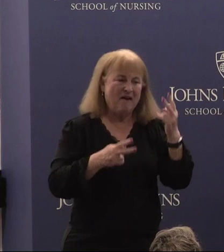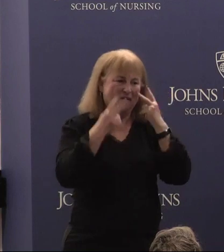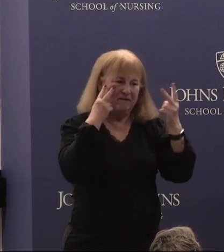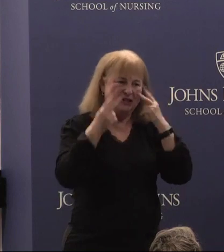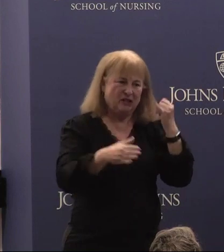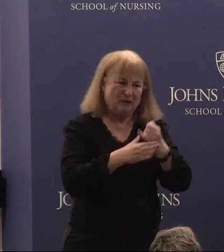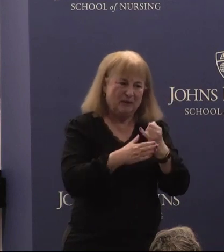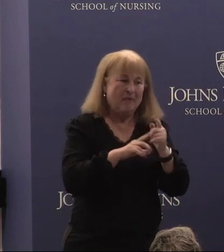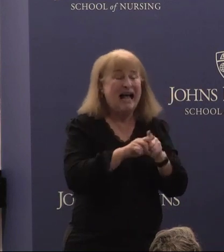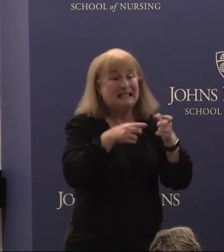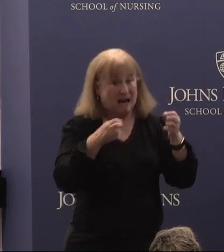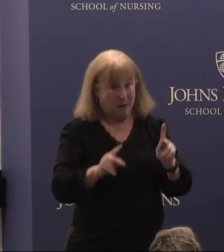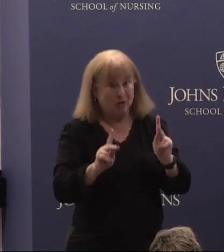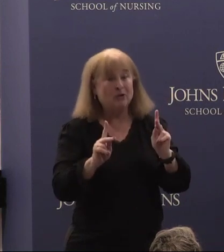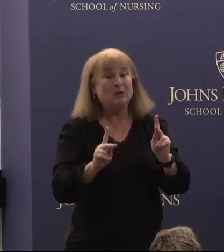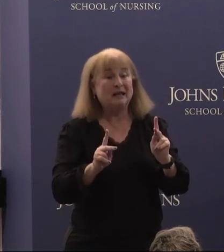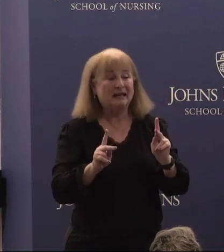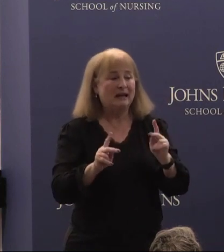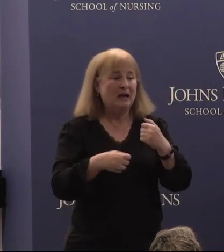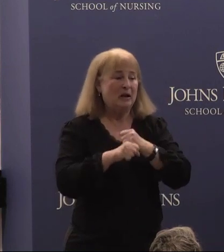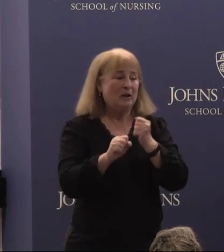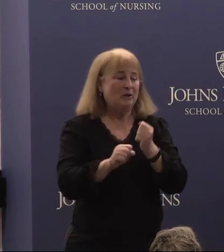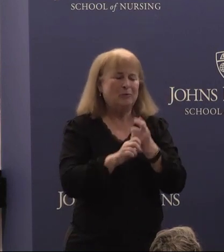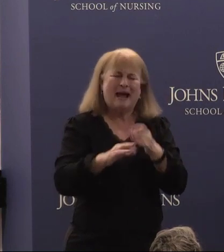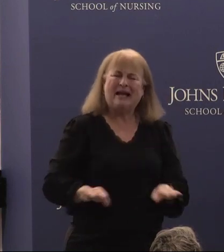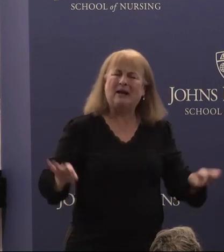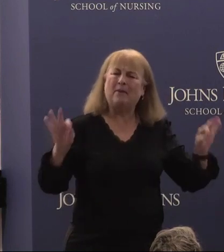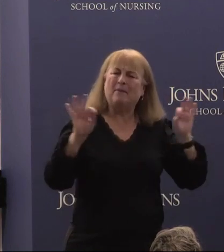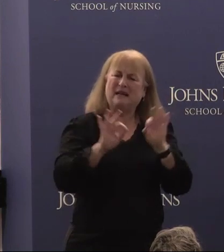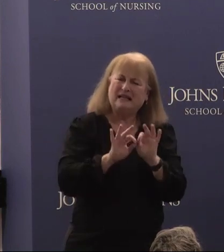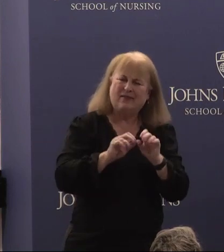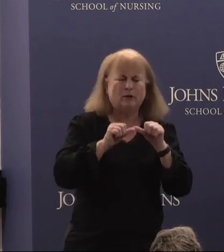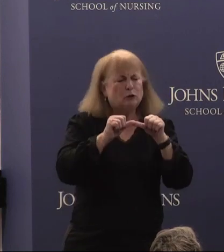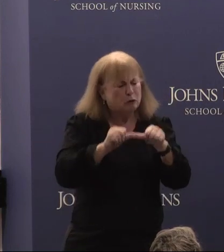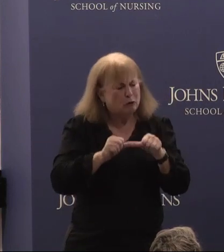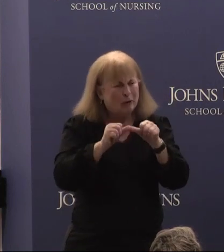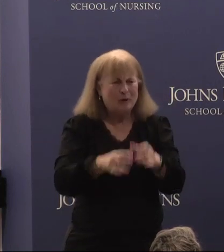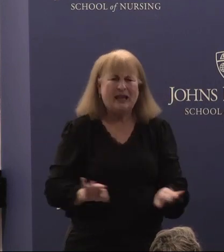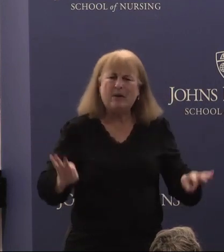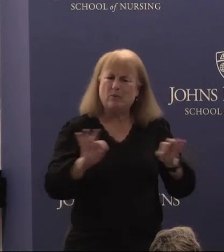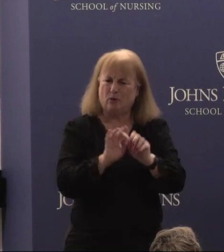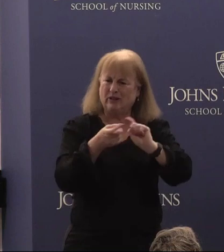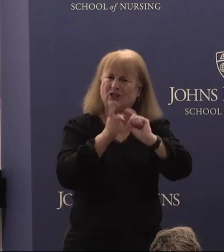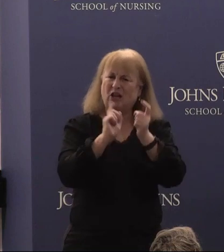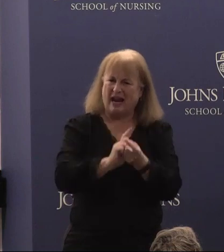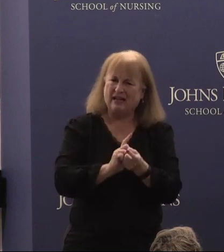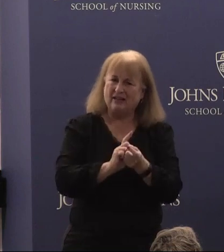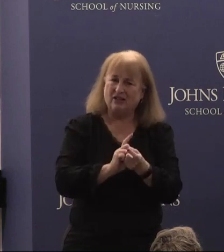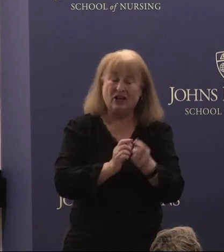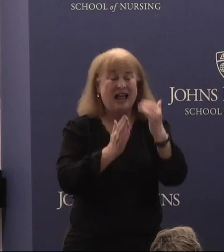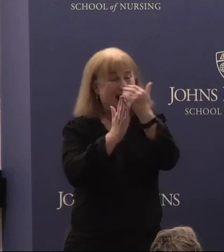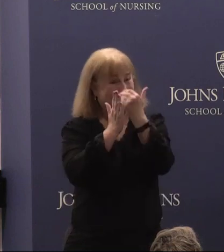as an opportunity to make meaningful durable important change. The list of Bonnie's